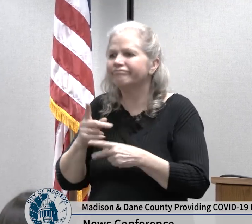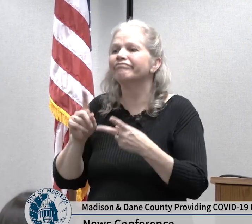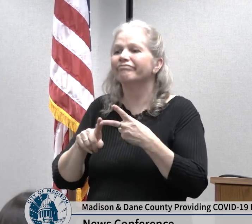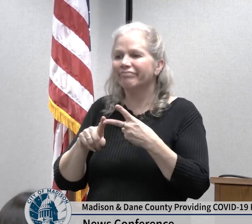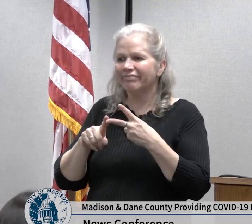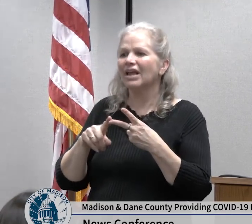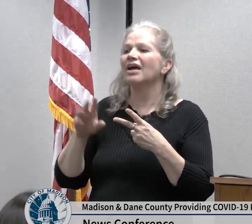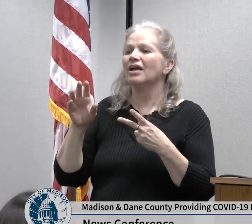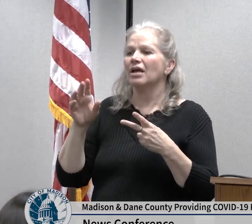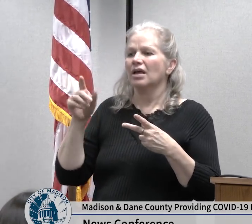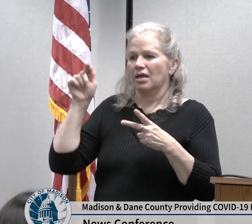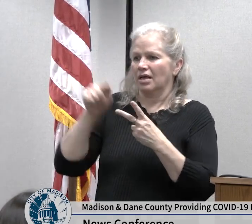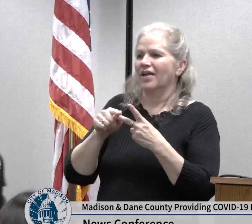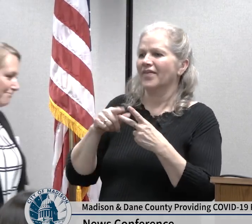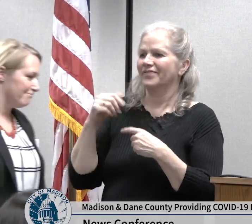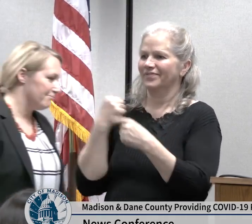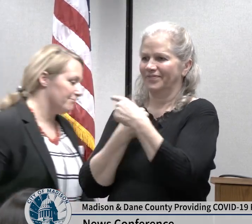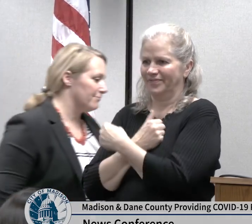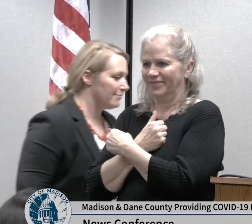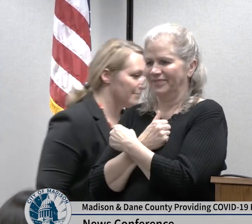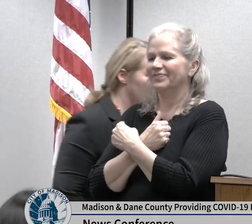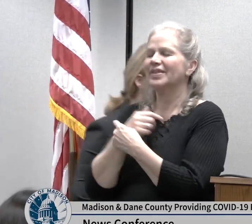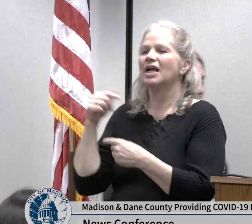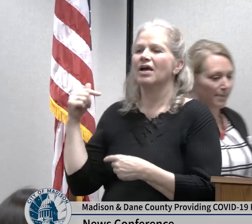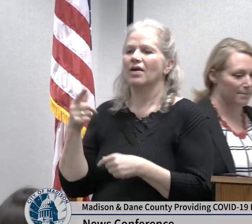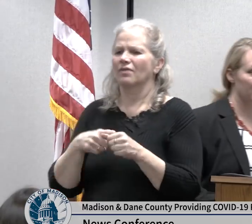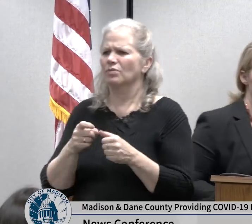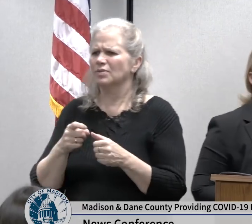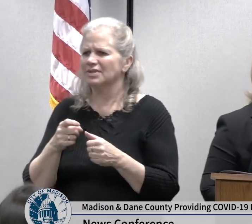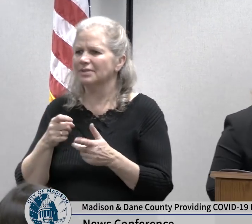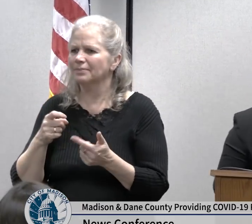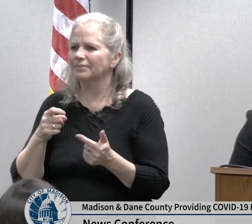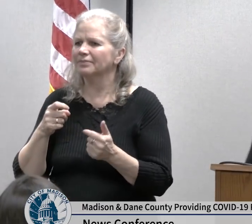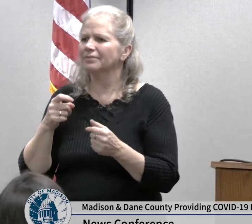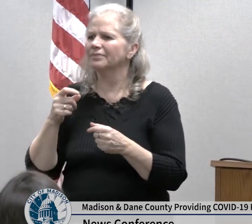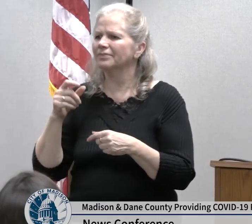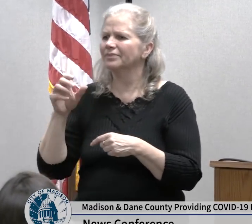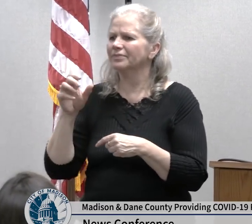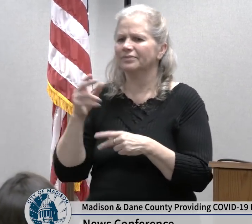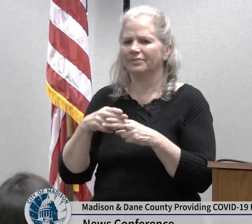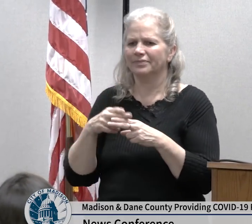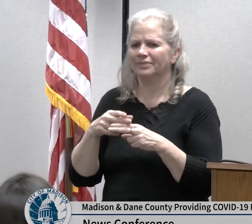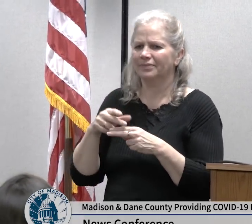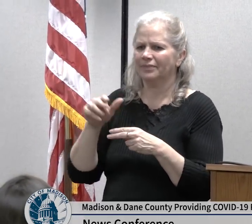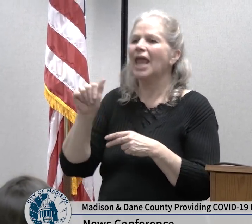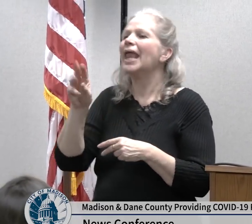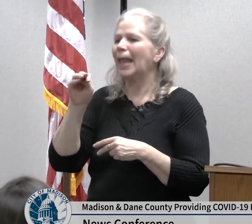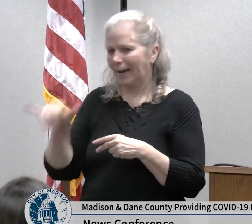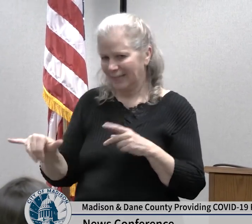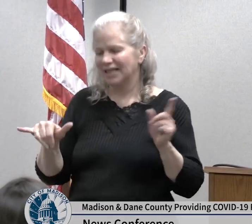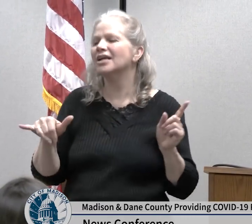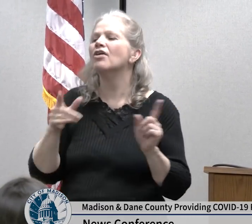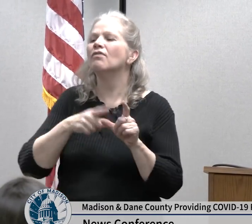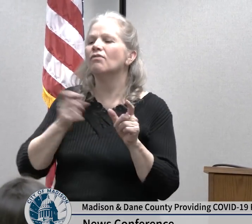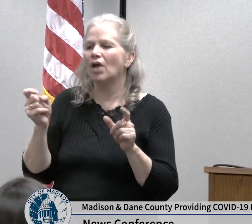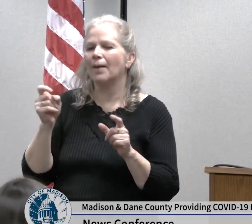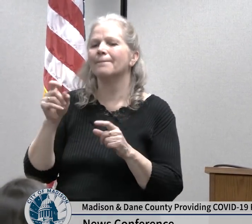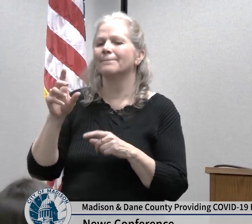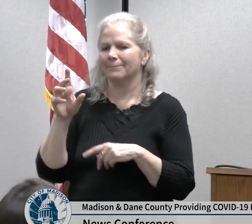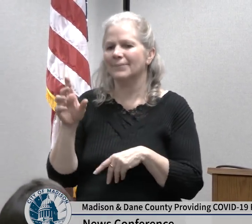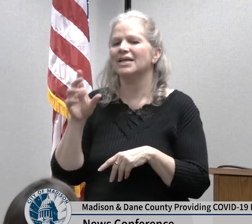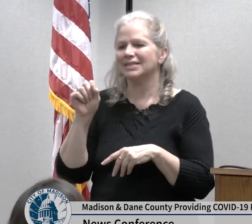for SSM thank you everyone I appreciate the opportunity to get our message out